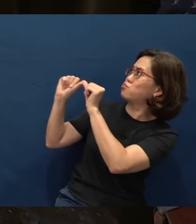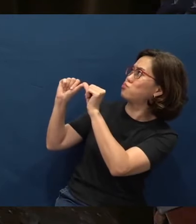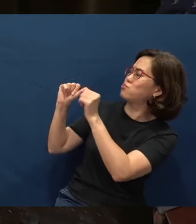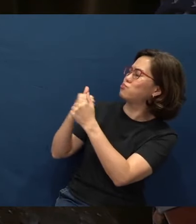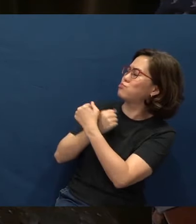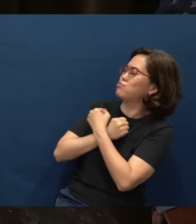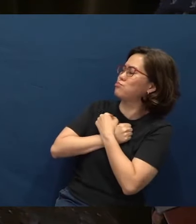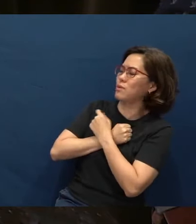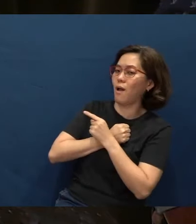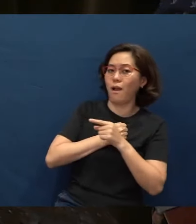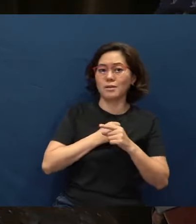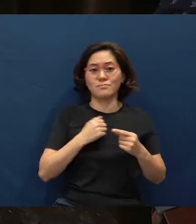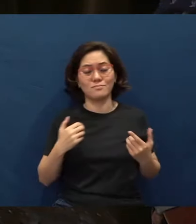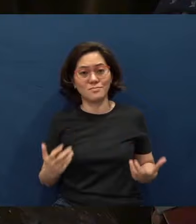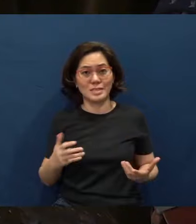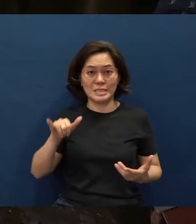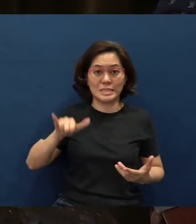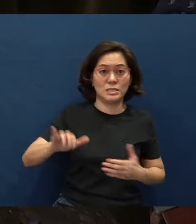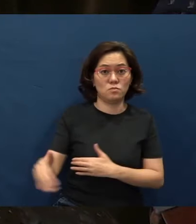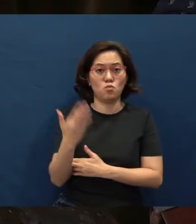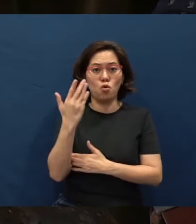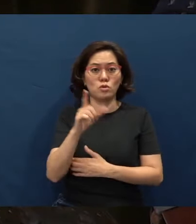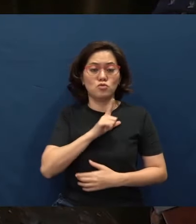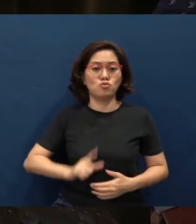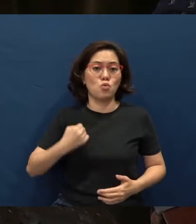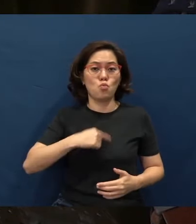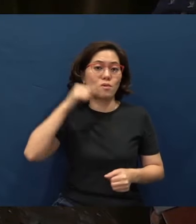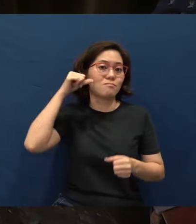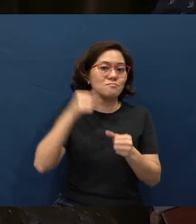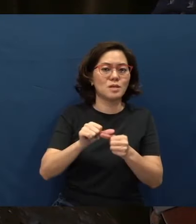And this morning, Lord, we are reminded of Your great love for us.